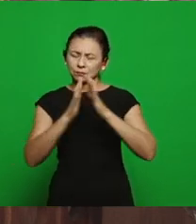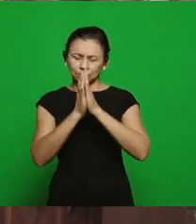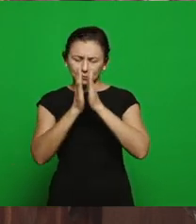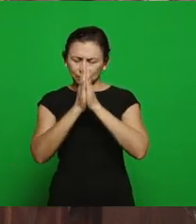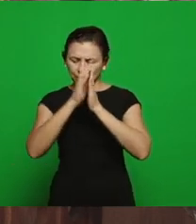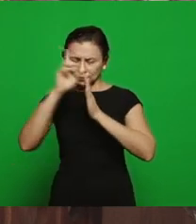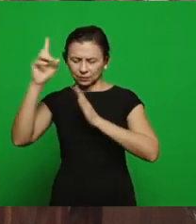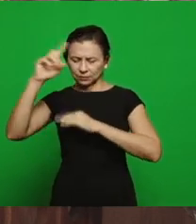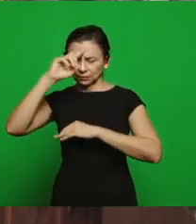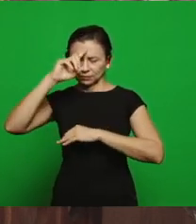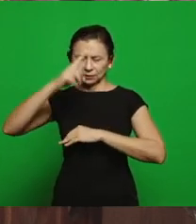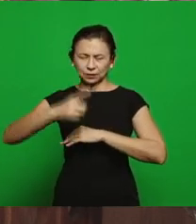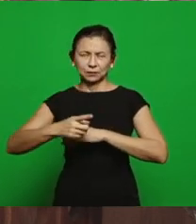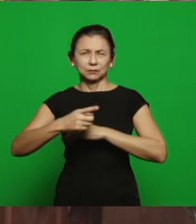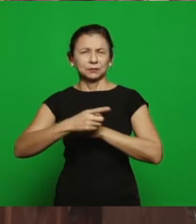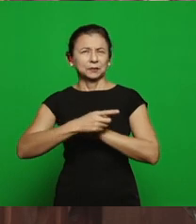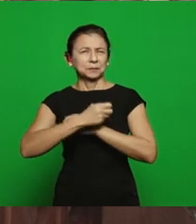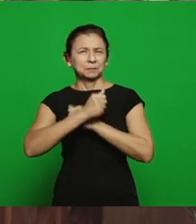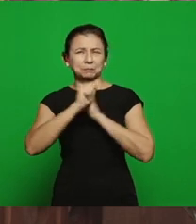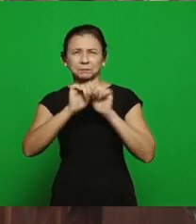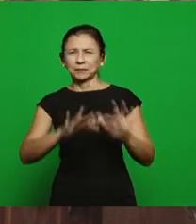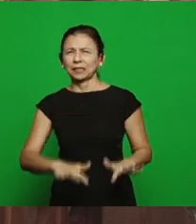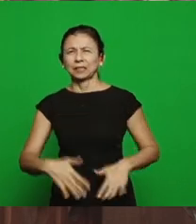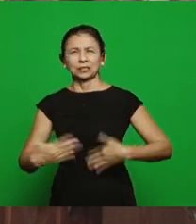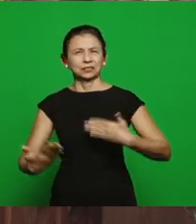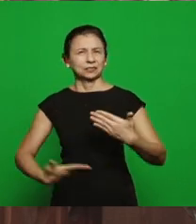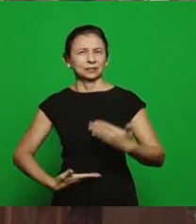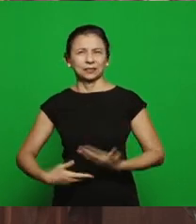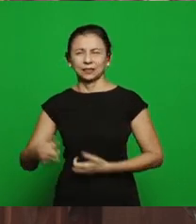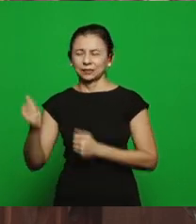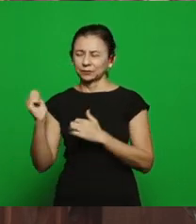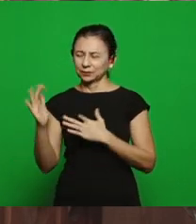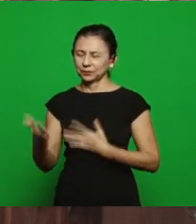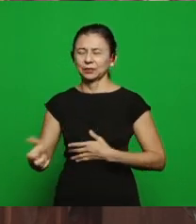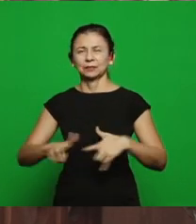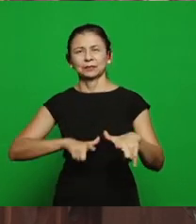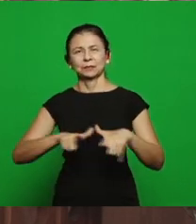send the laborers, which are many, the fields